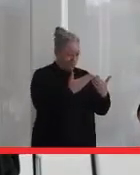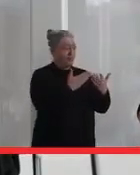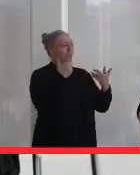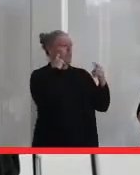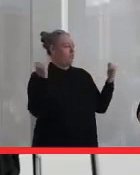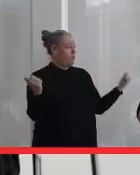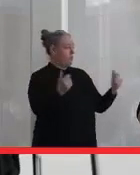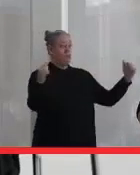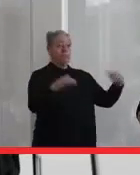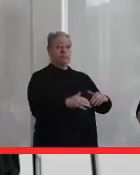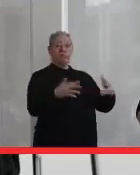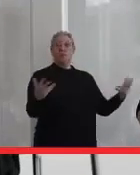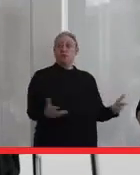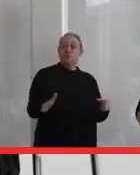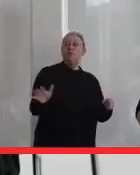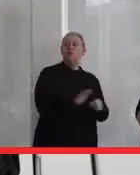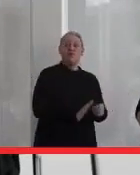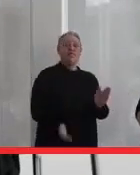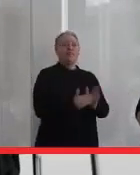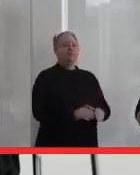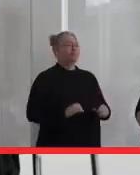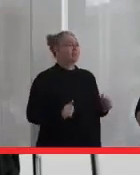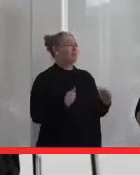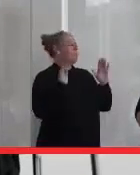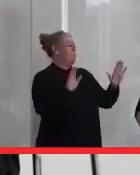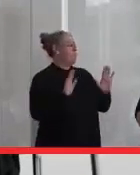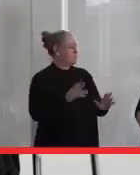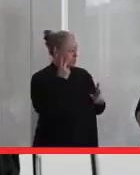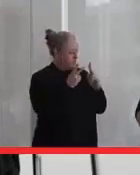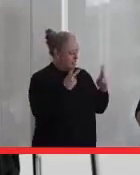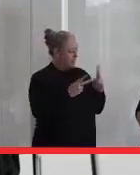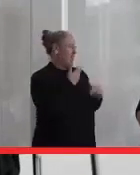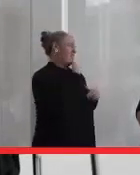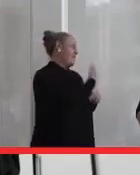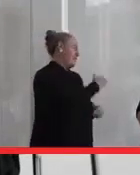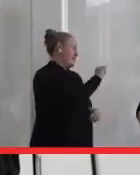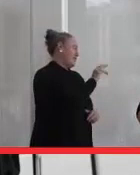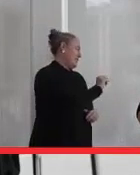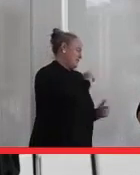Really glad to see the room full again. And [NON-ENGLISH SPEECH] Jan for coming.